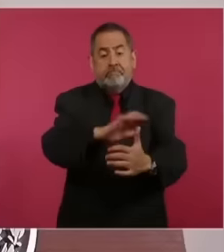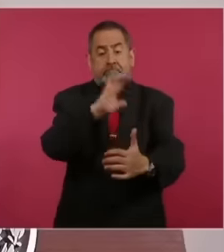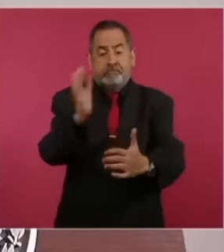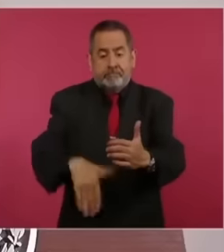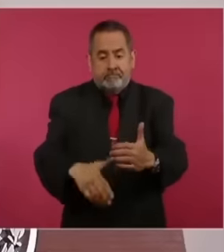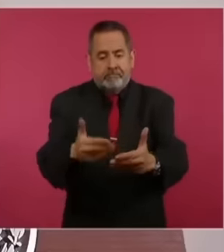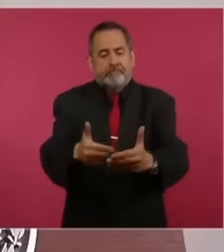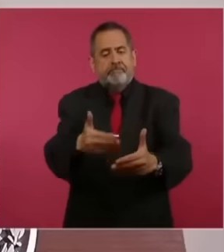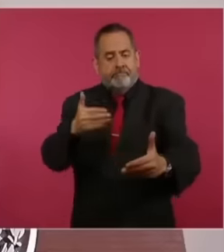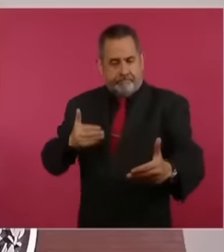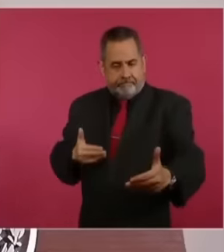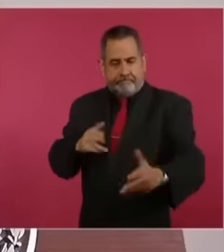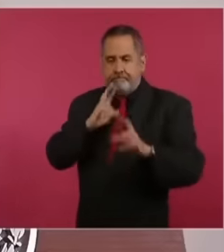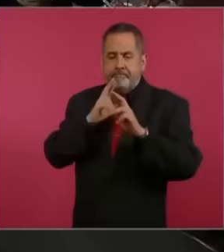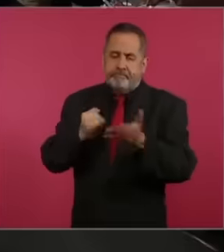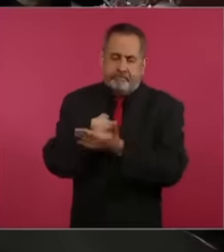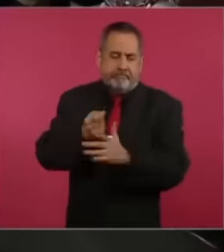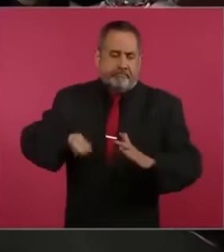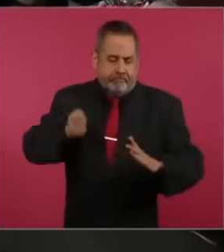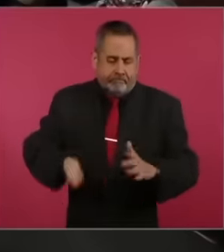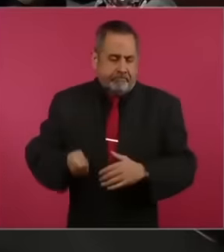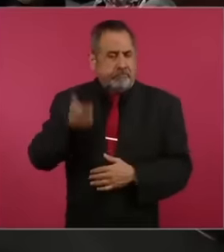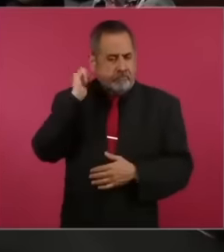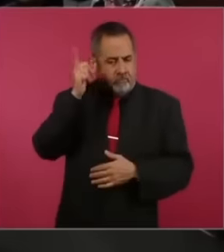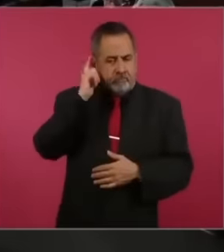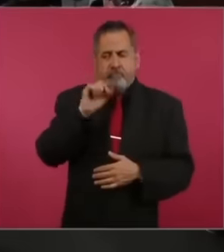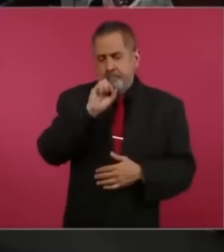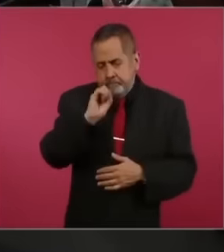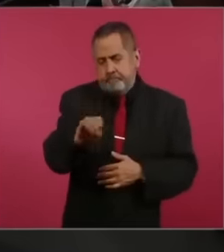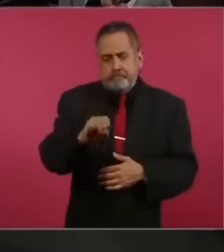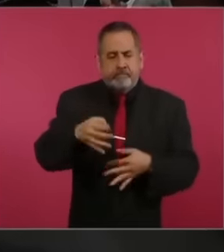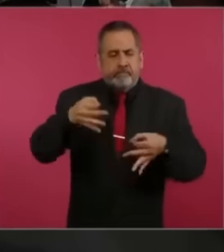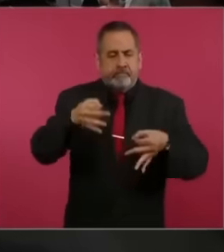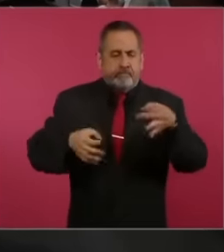We hope that this is how the collegiate courts can organize their